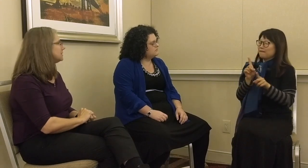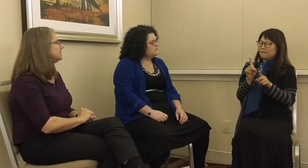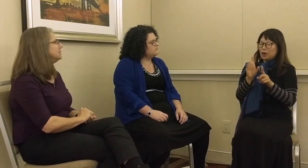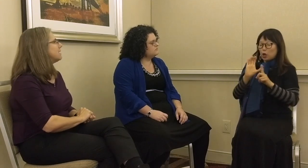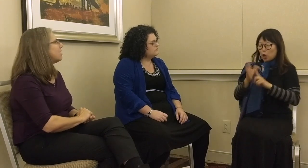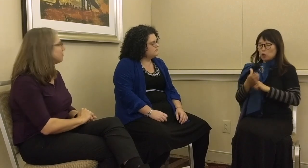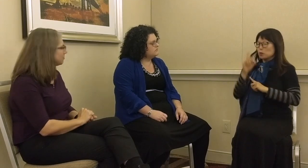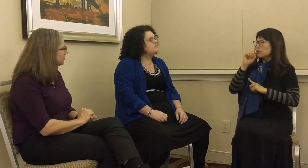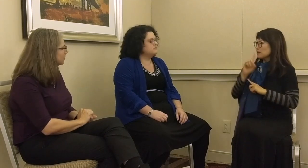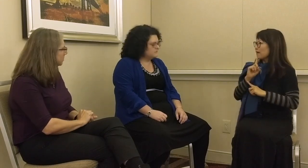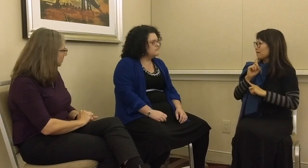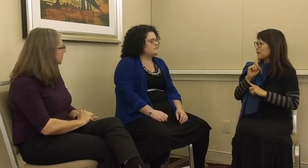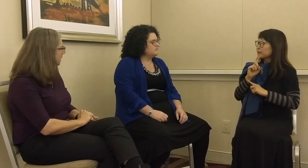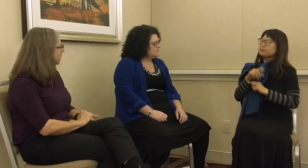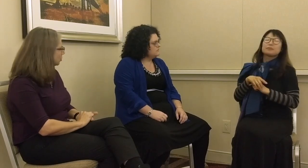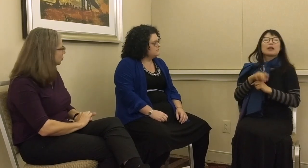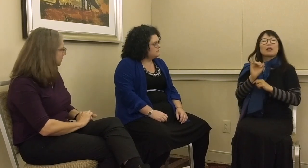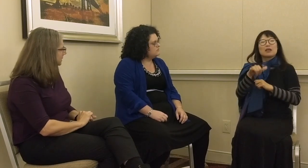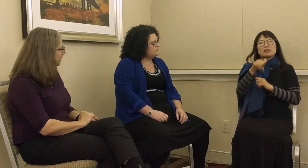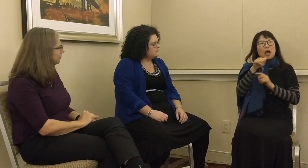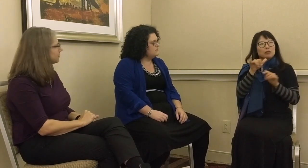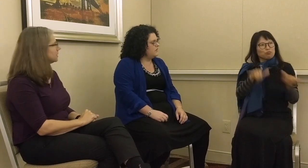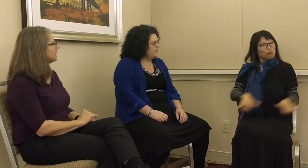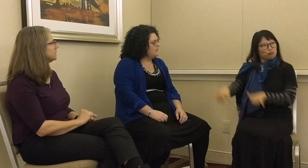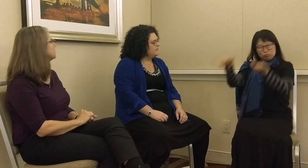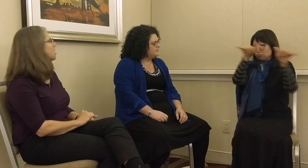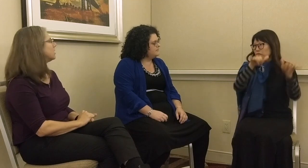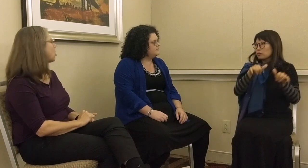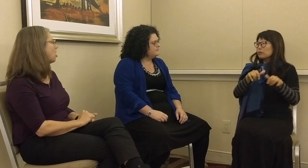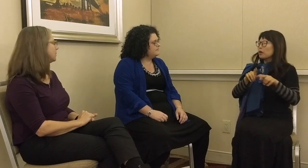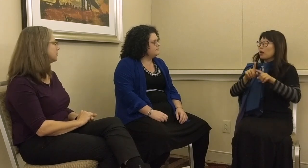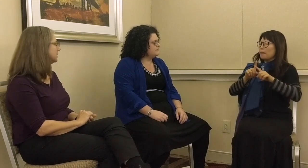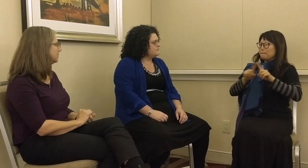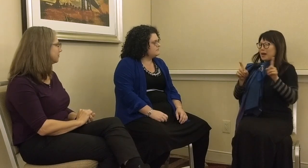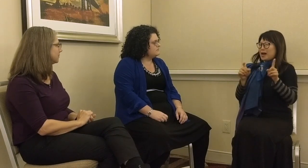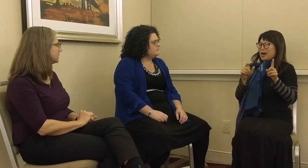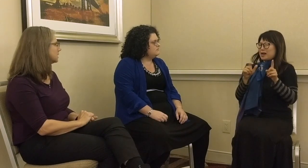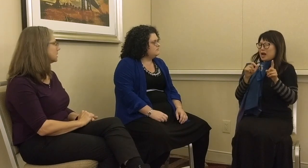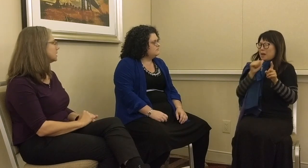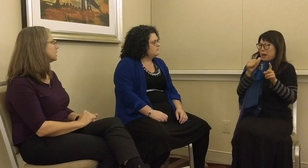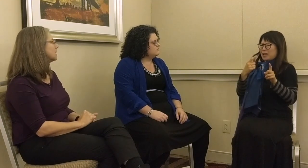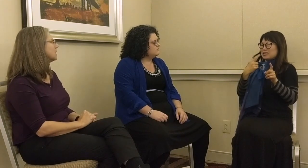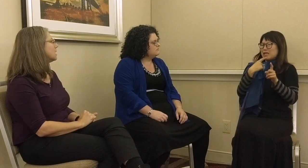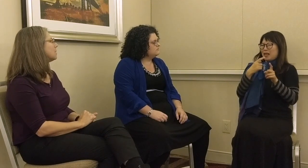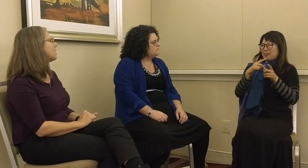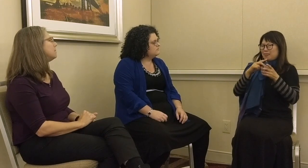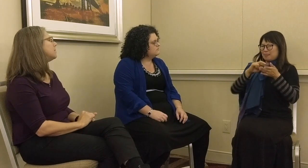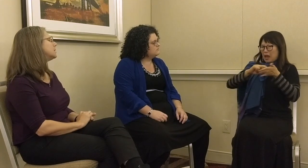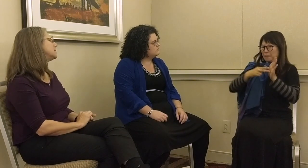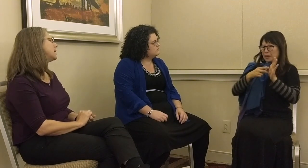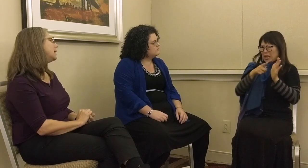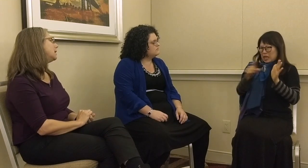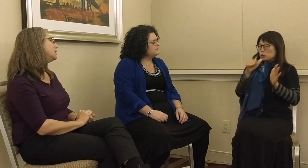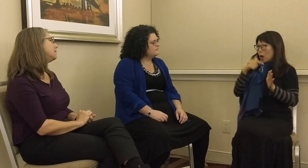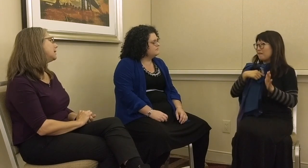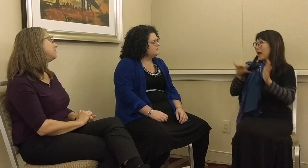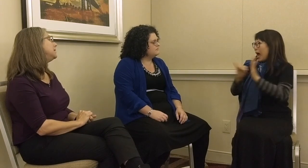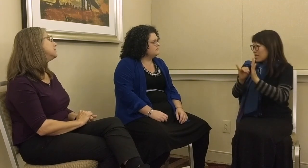as deaf – culturally deaf. It’s not a common belief. I’m not saying that it means